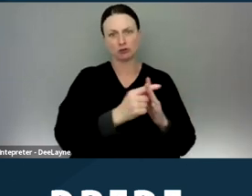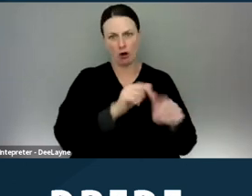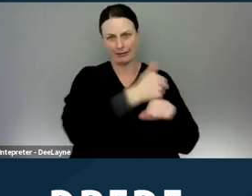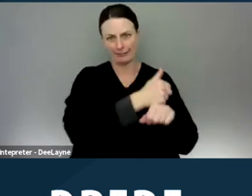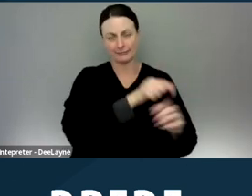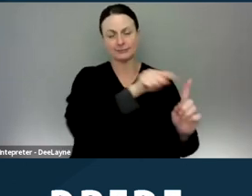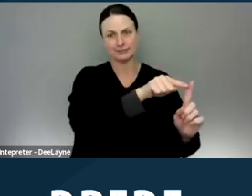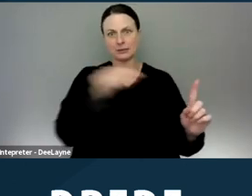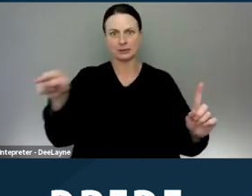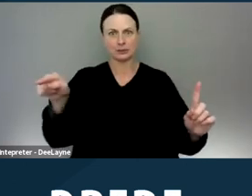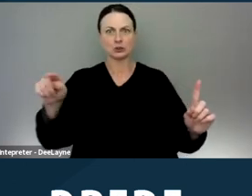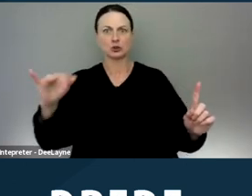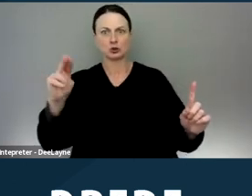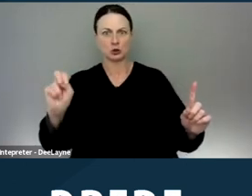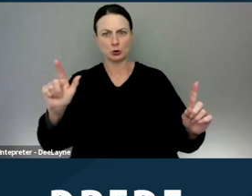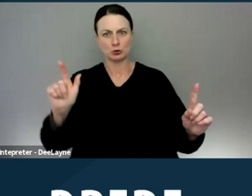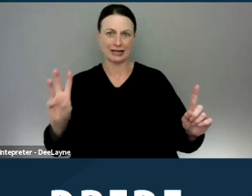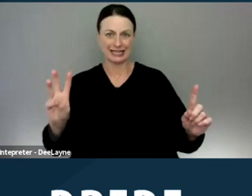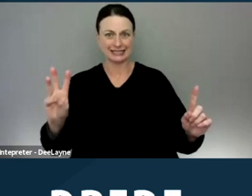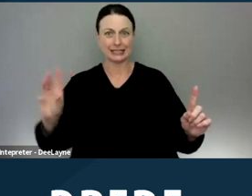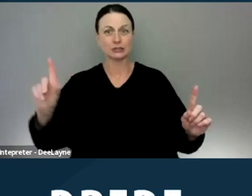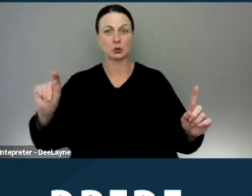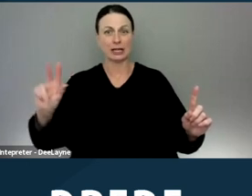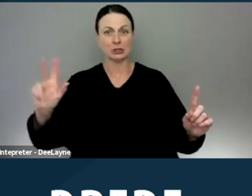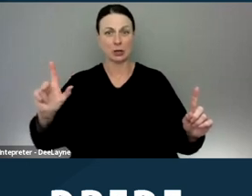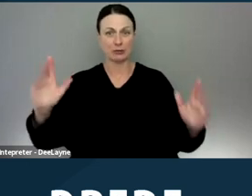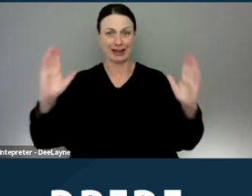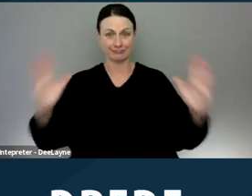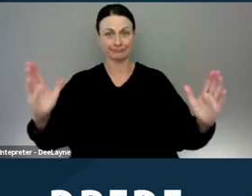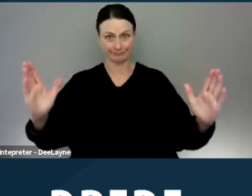through June 26th of 2023 in that time.